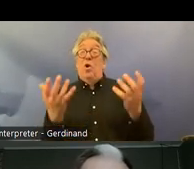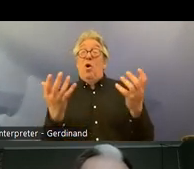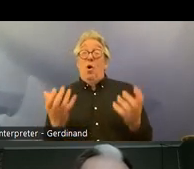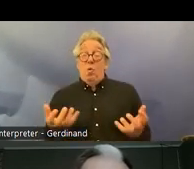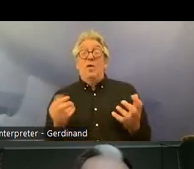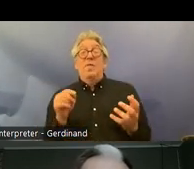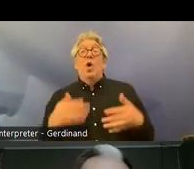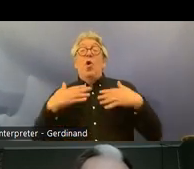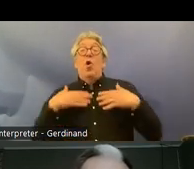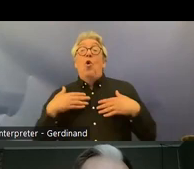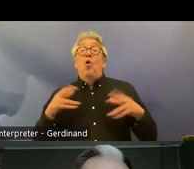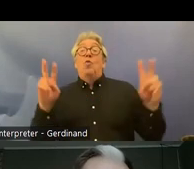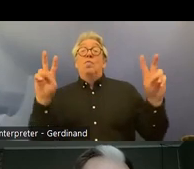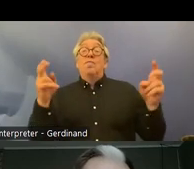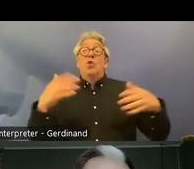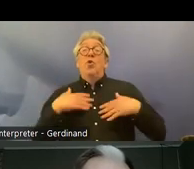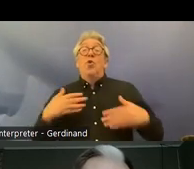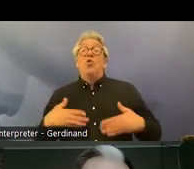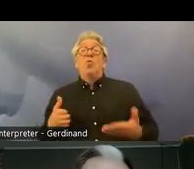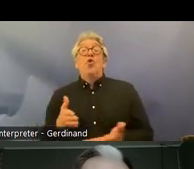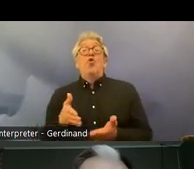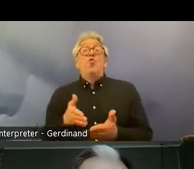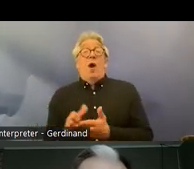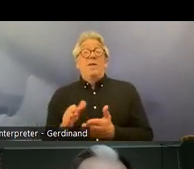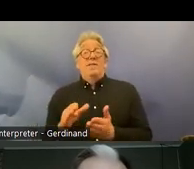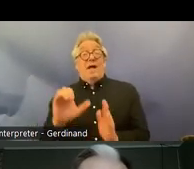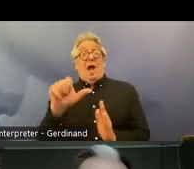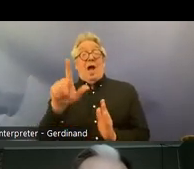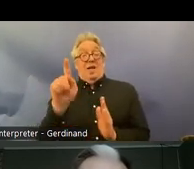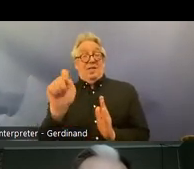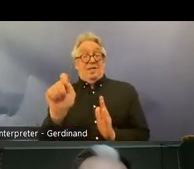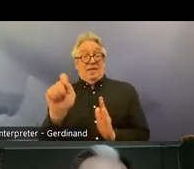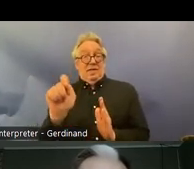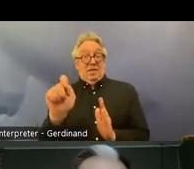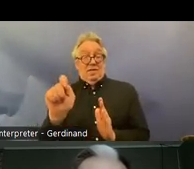Norway so that it takes precedence over uh other National